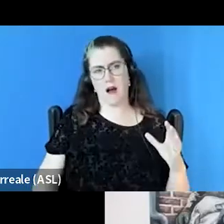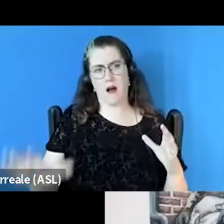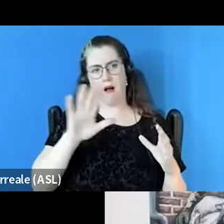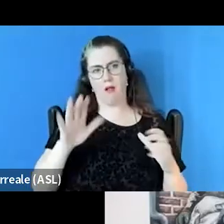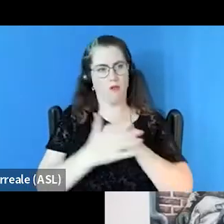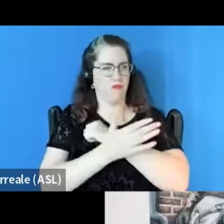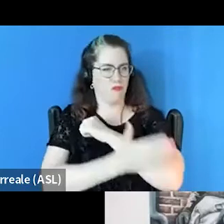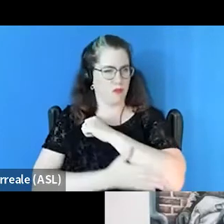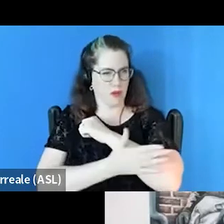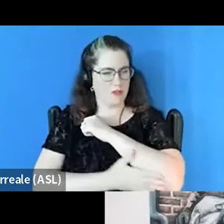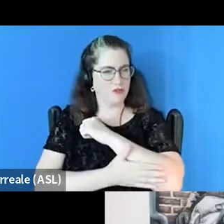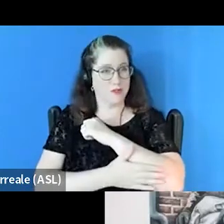and especially here in New York.